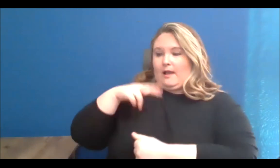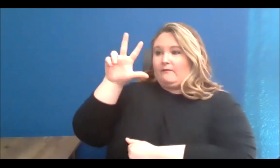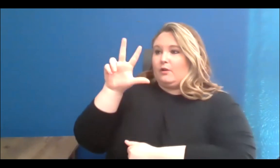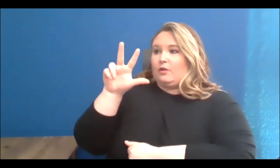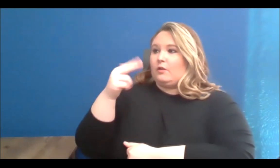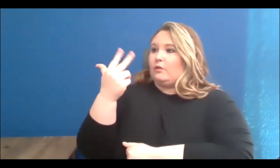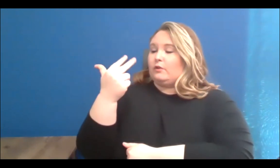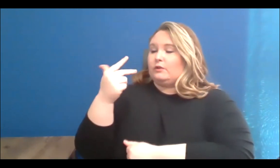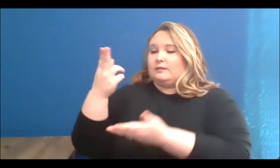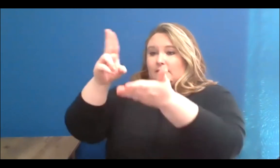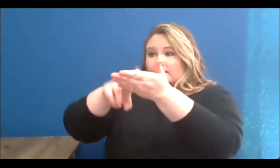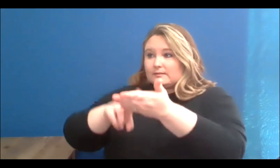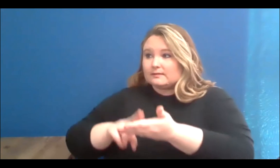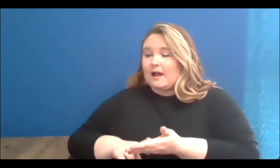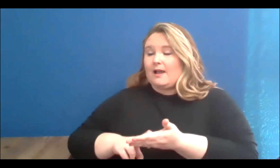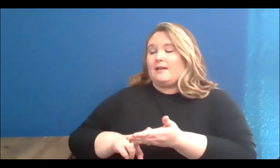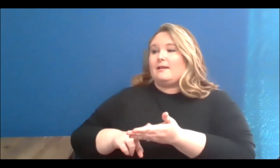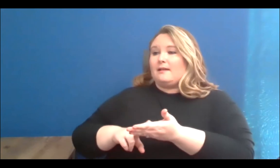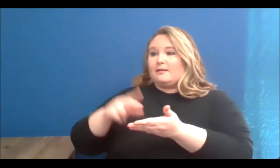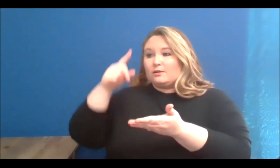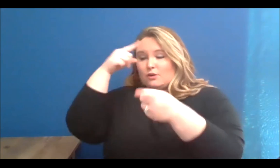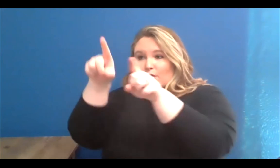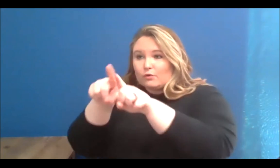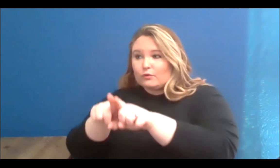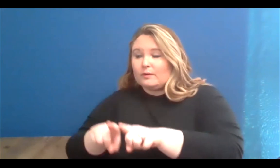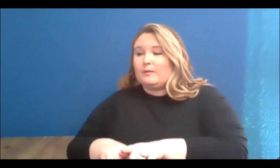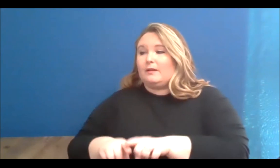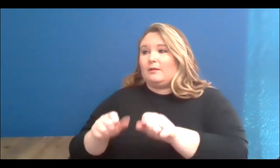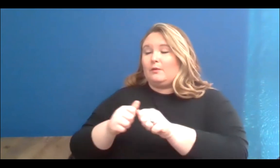and the Williams Treaty signed by multiple Mississaugas and Chippewa bands